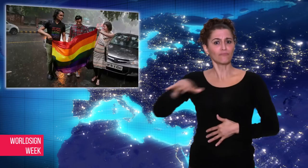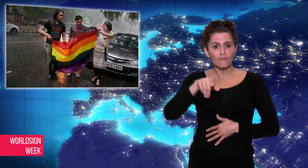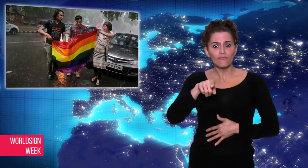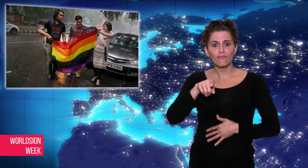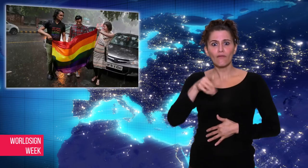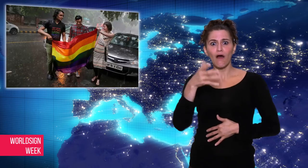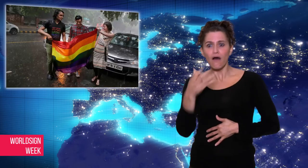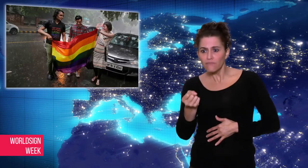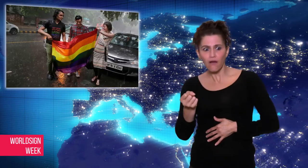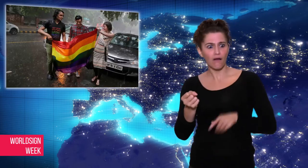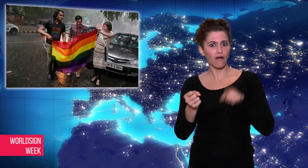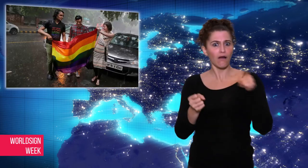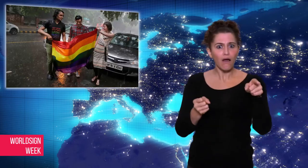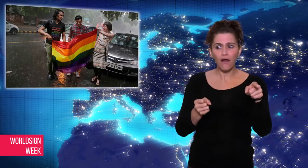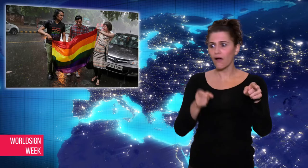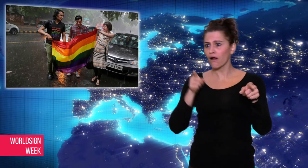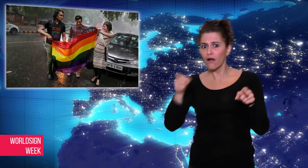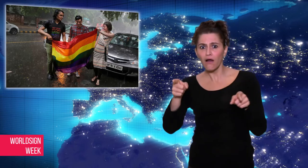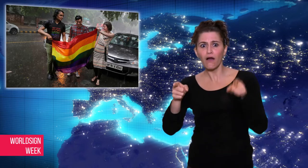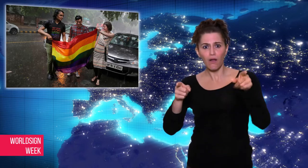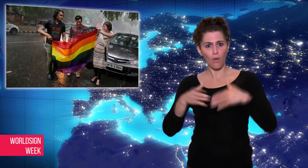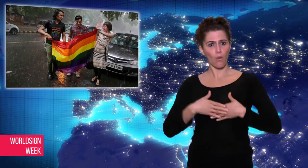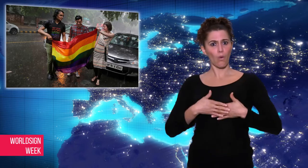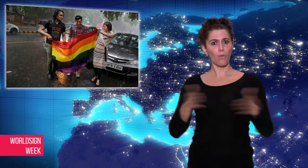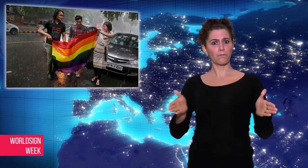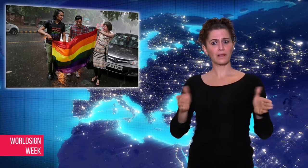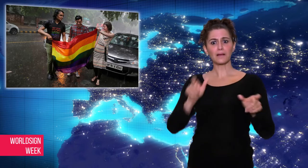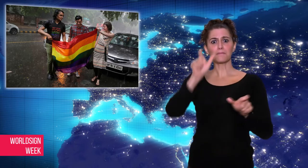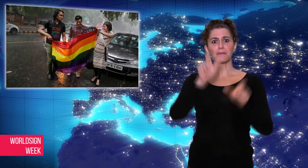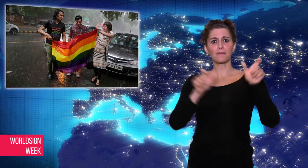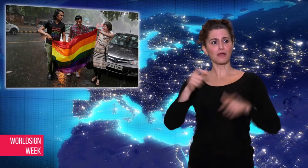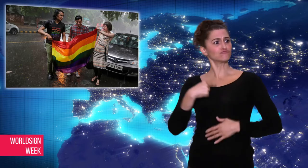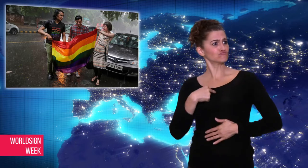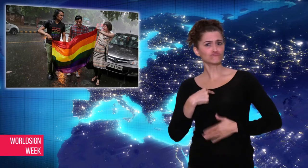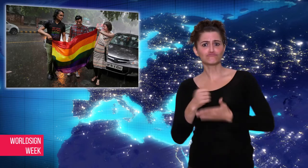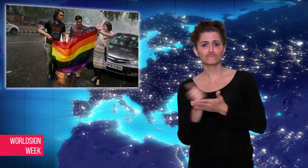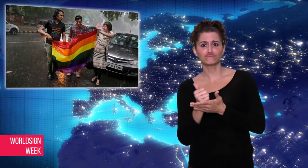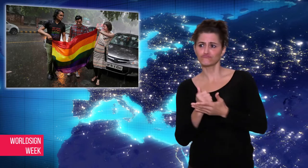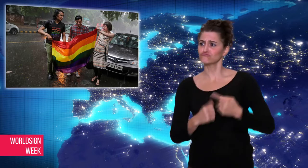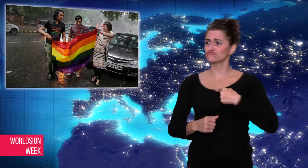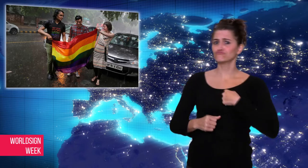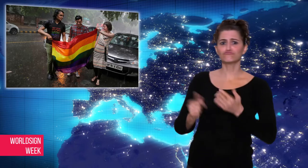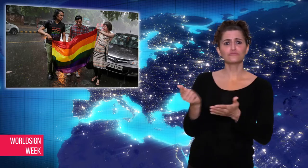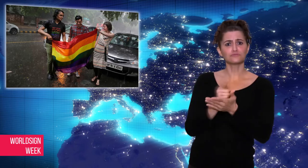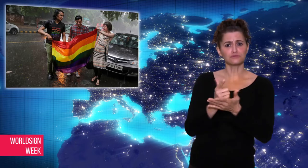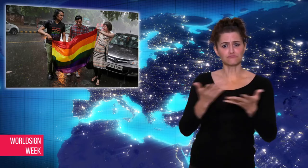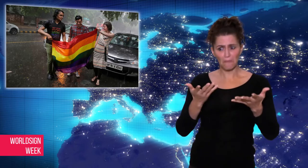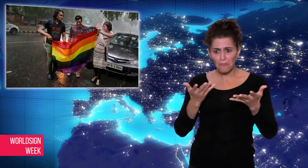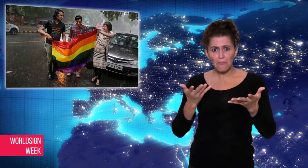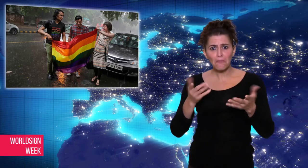actors and story lines of gay issues,